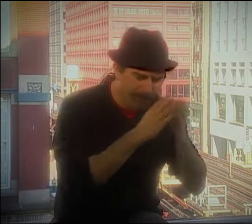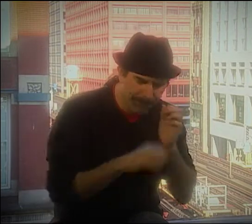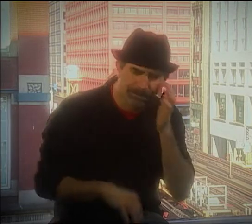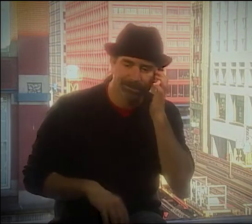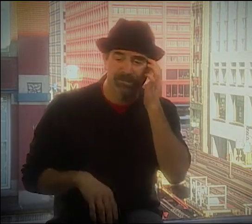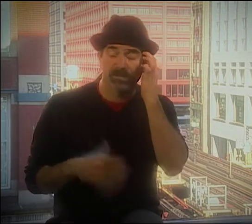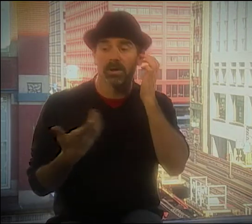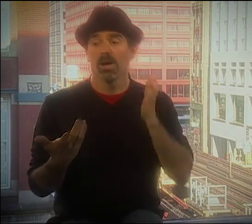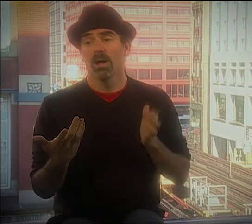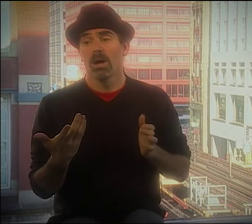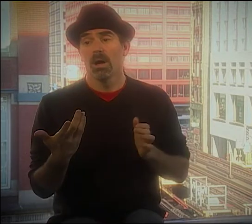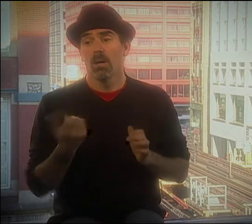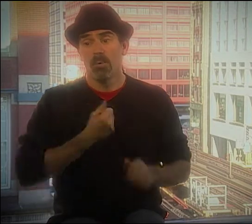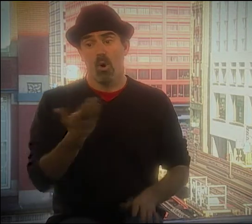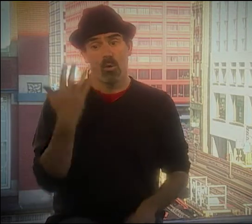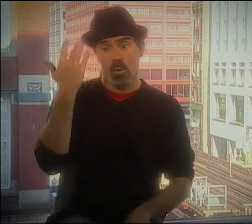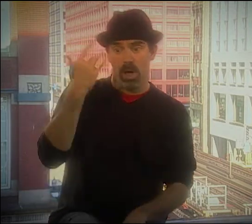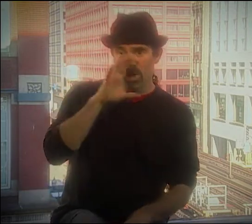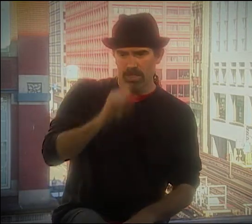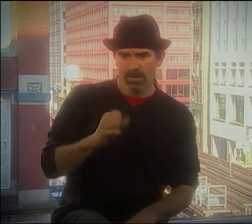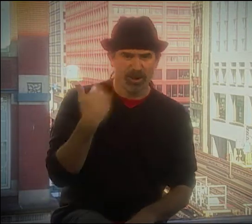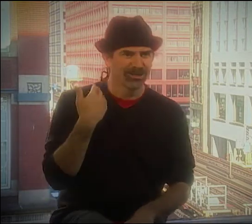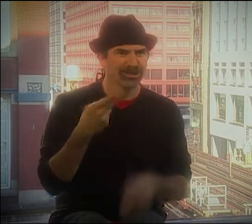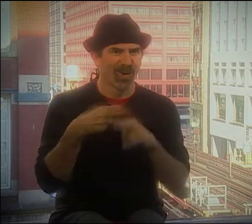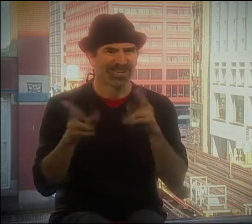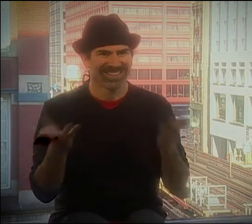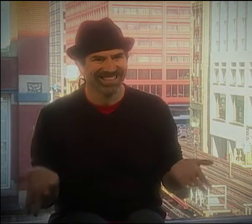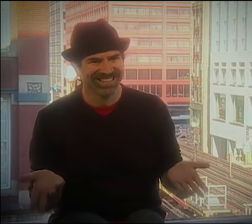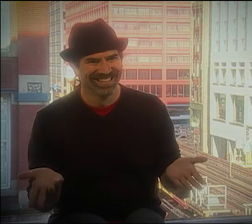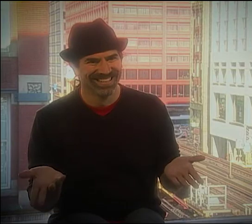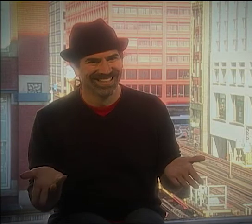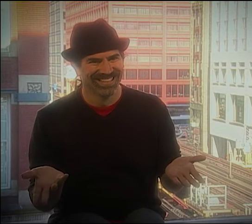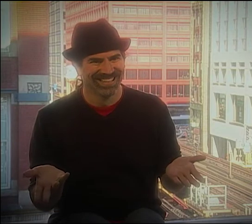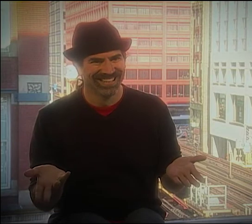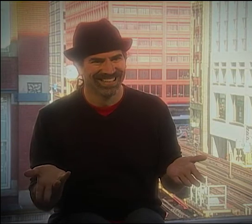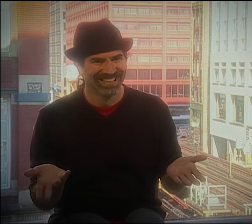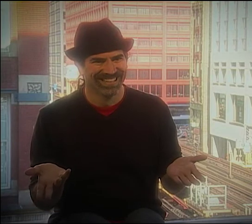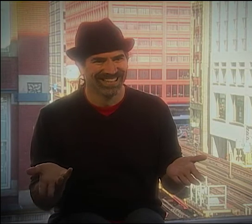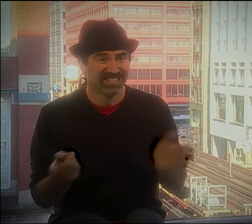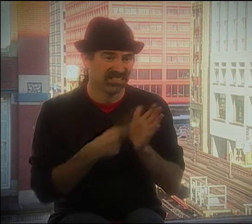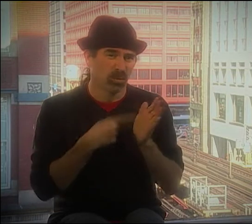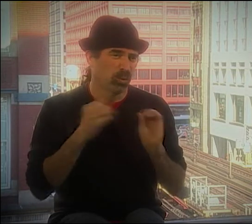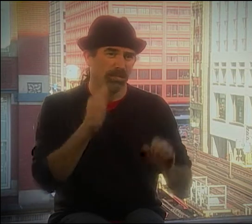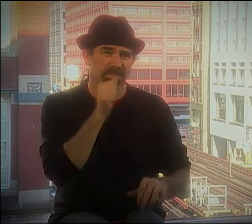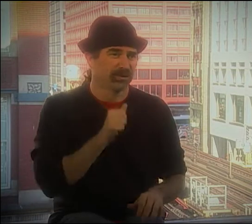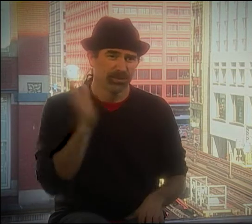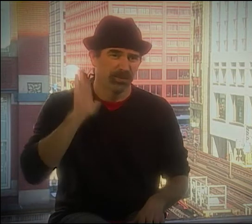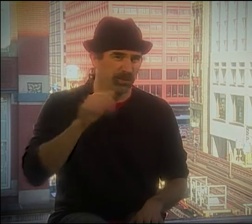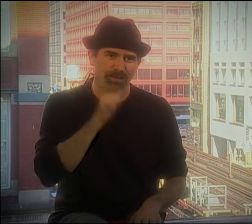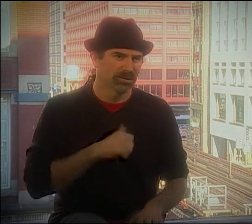I WANTED TO READ AS MUCH AS I COULD. YOU KNOW, POEMS ARE VERY SHORT.